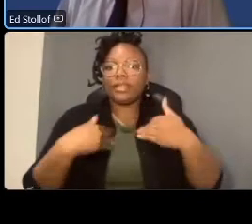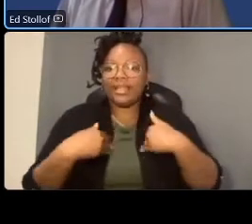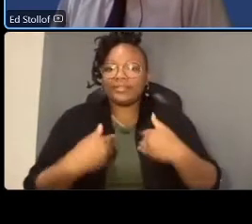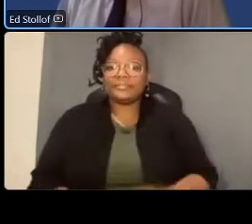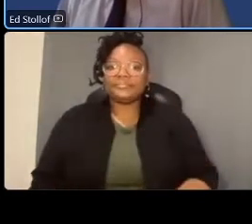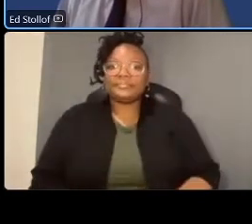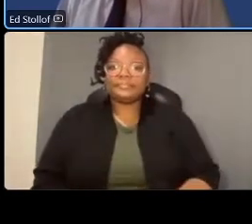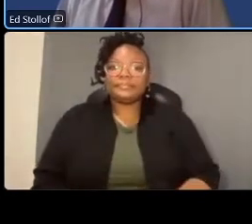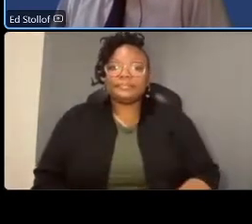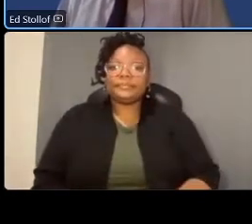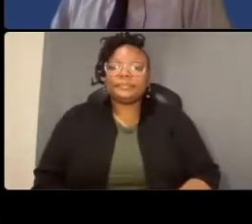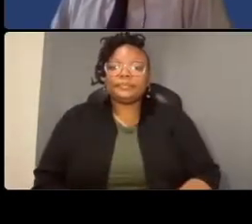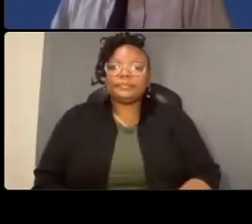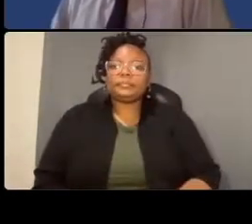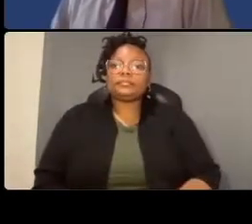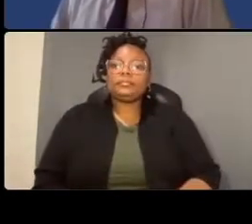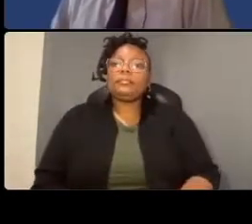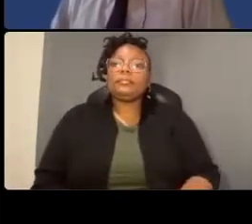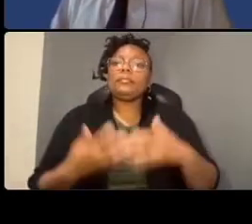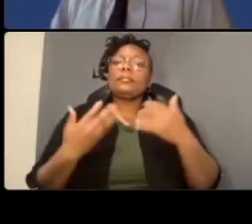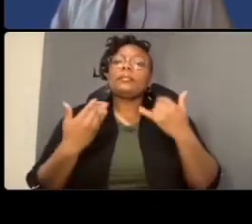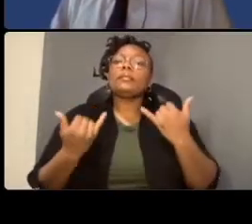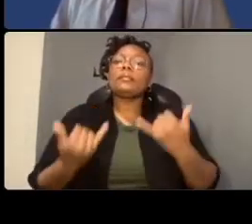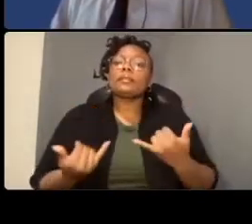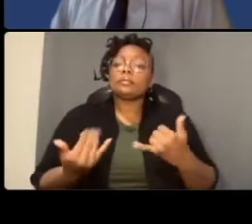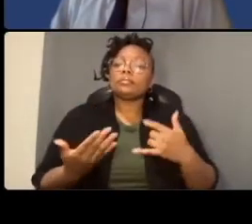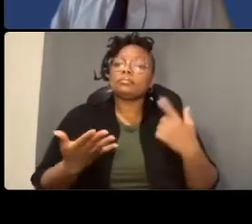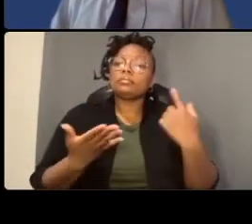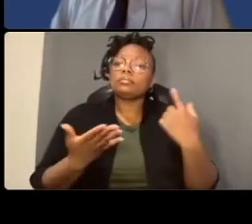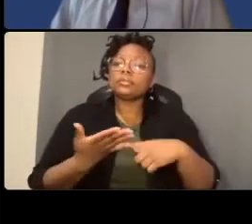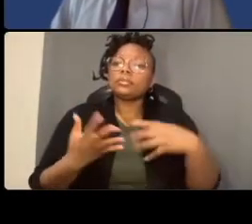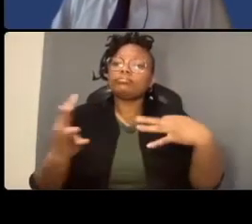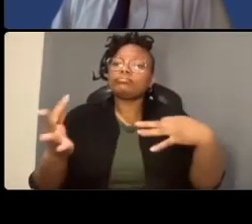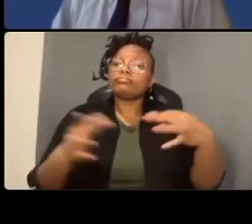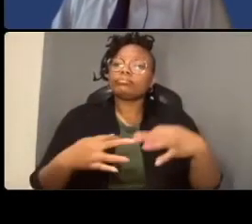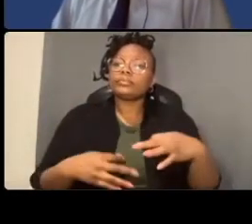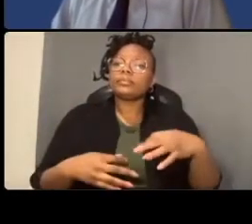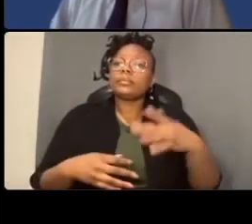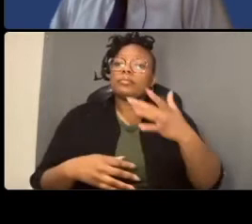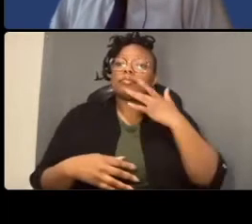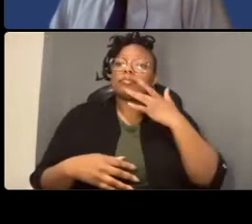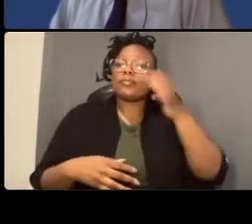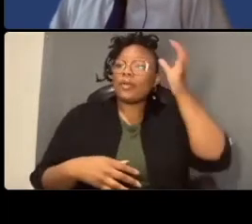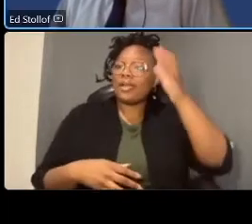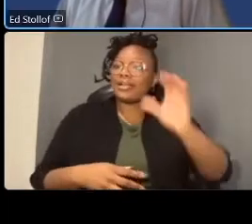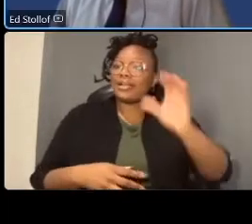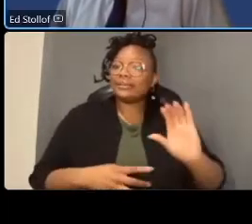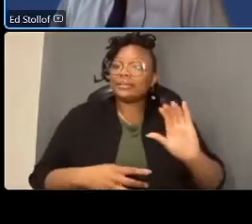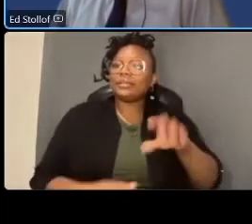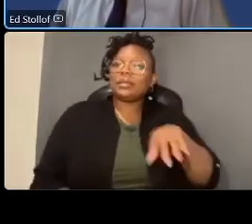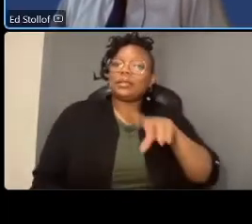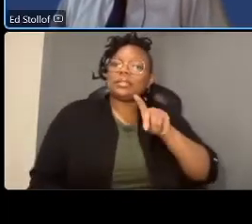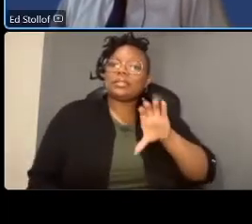i'm going to tell you a little bit about preferred concept c on december 15 2021